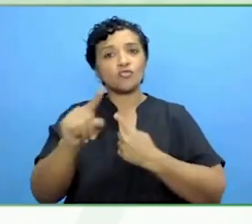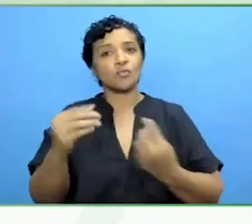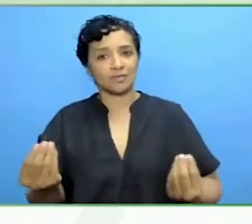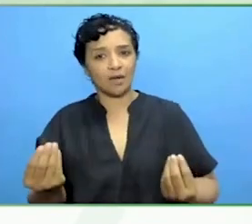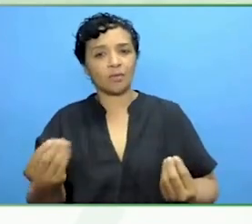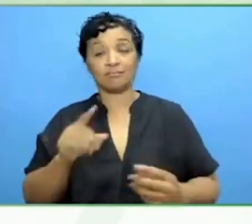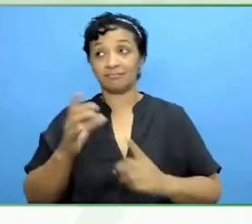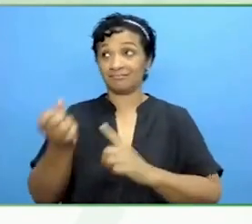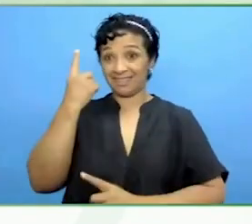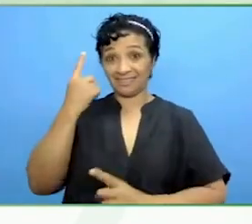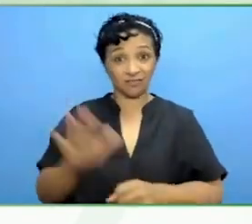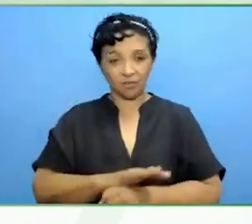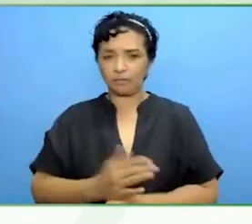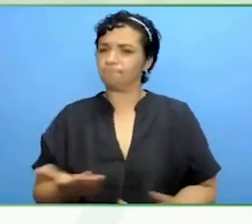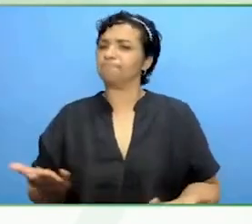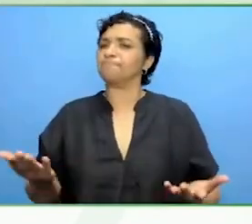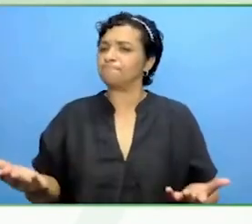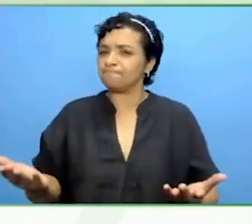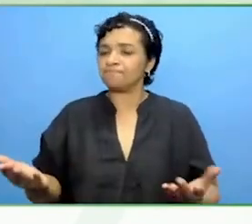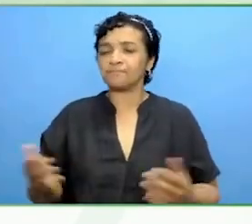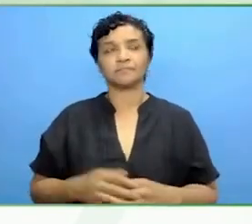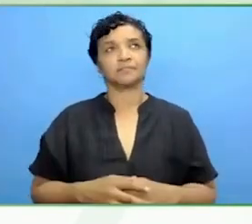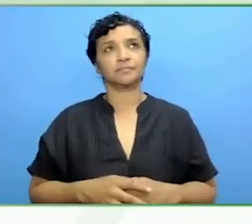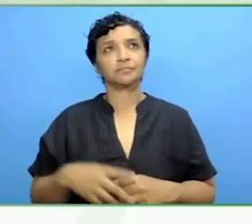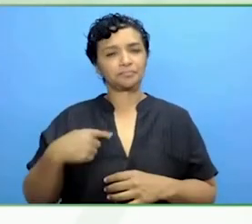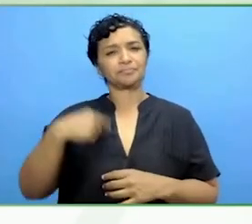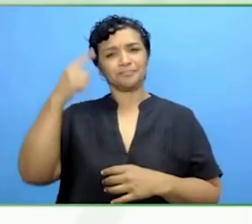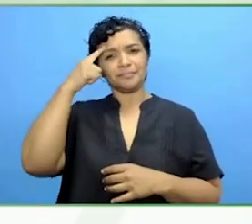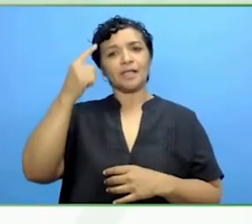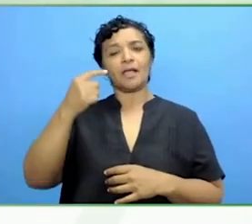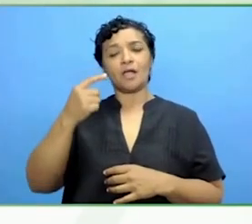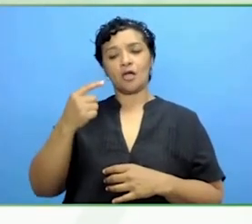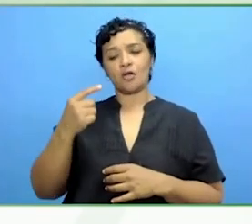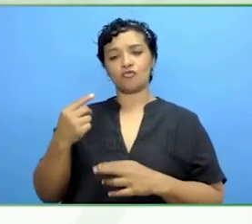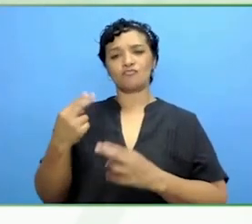When I think about mentoring and what I can offer to Andria, I think